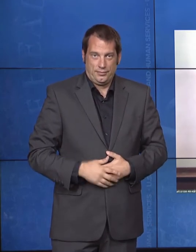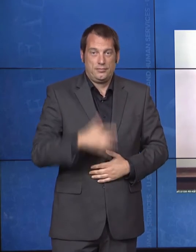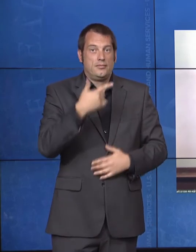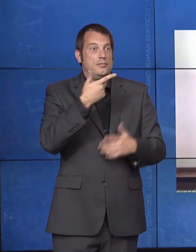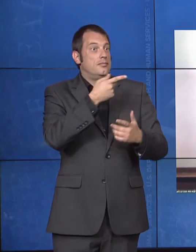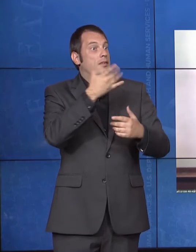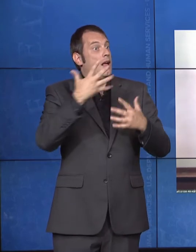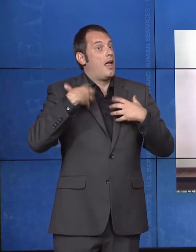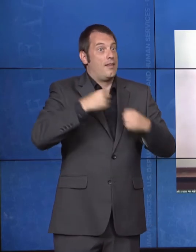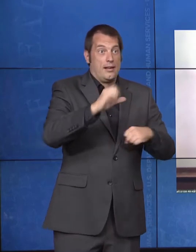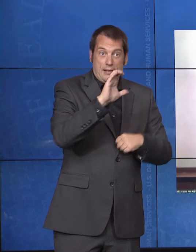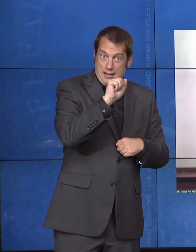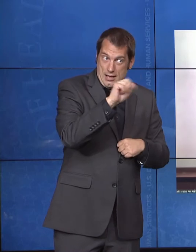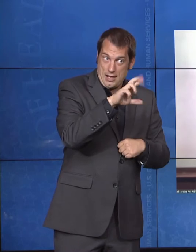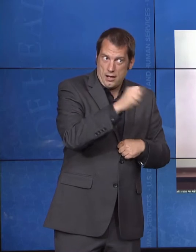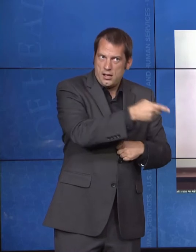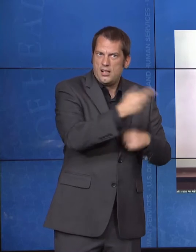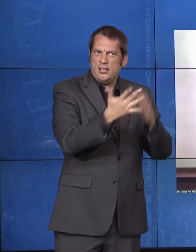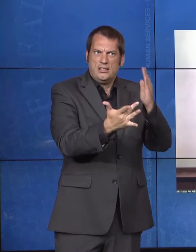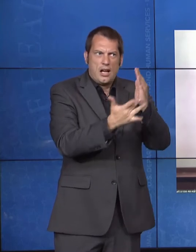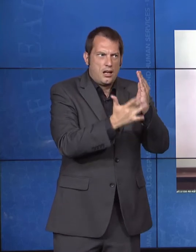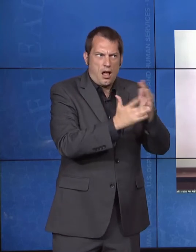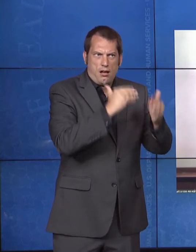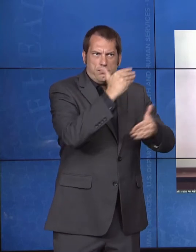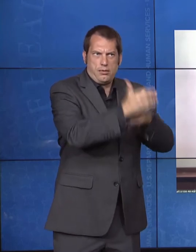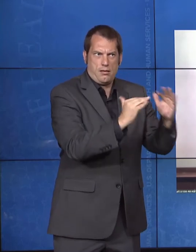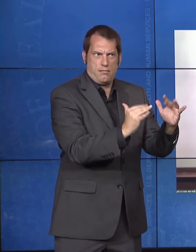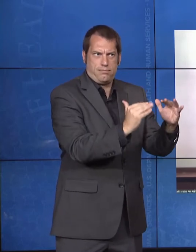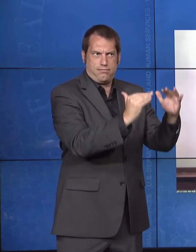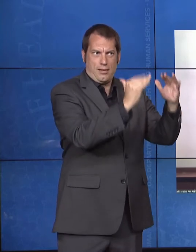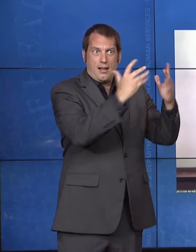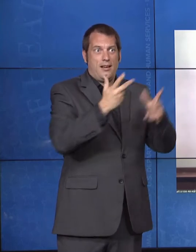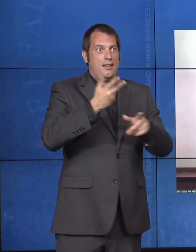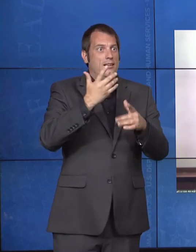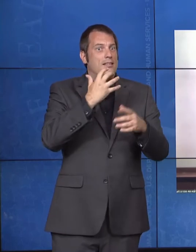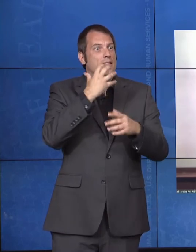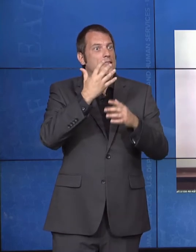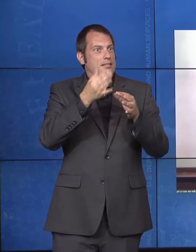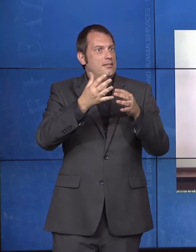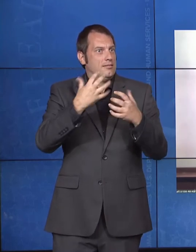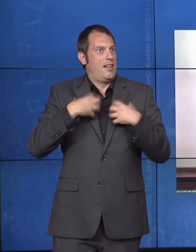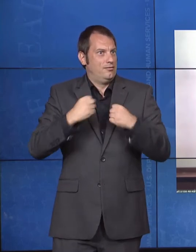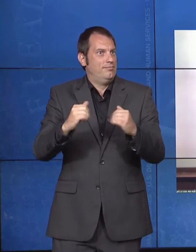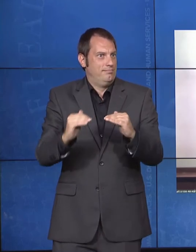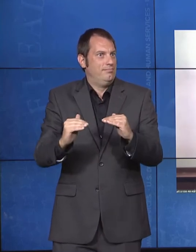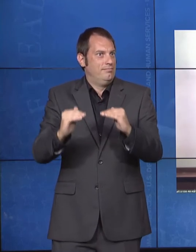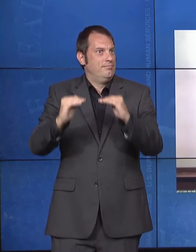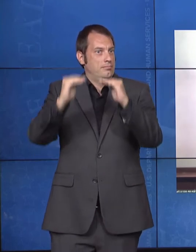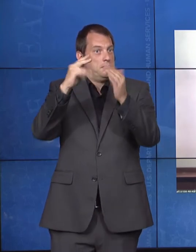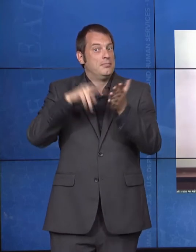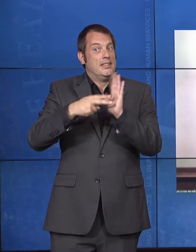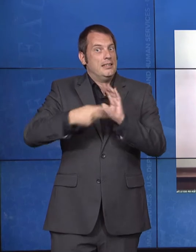disabilities also enjoy greater life expectancy than ever before. But people with disabilities